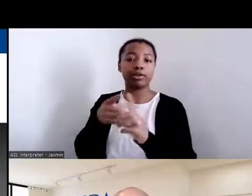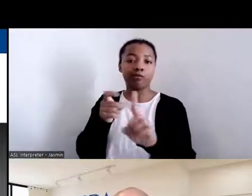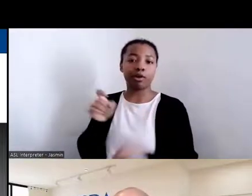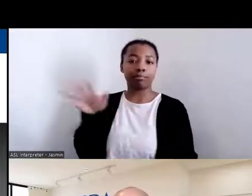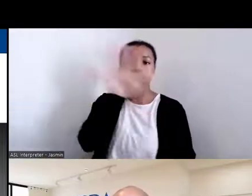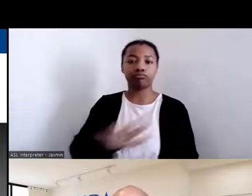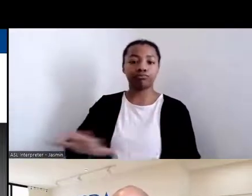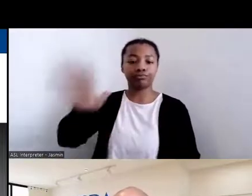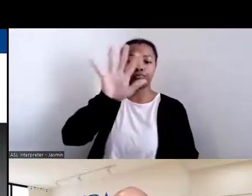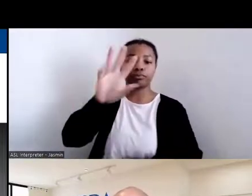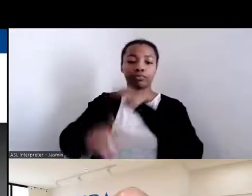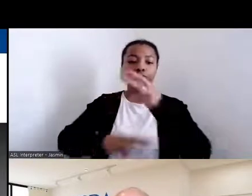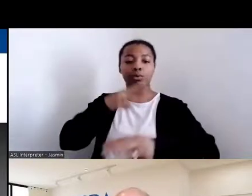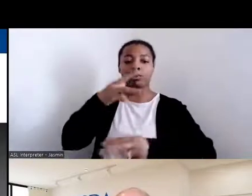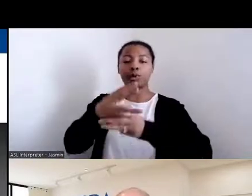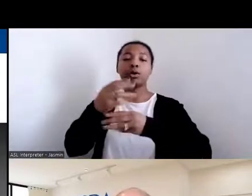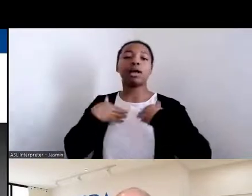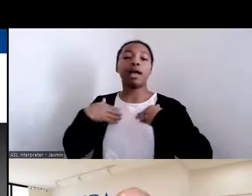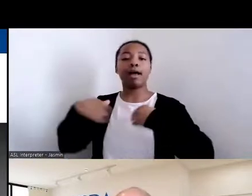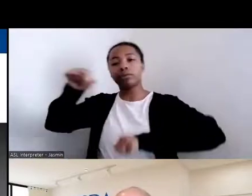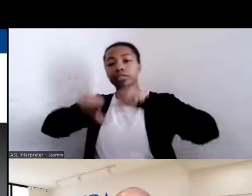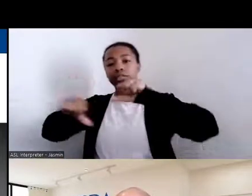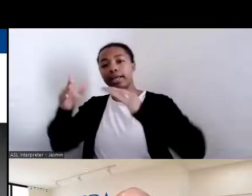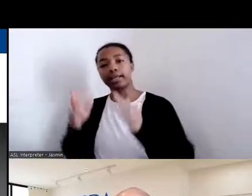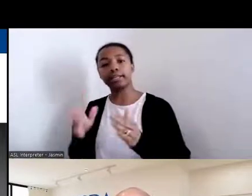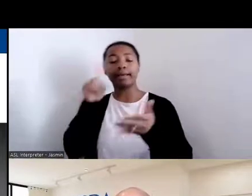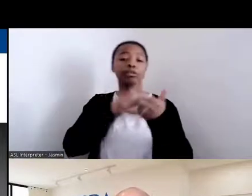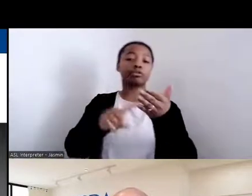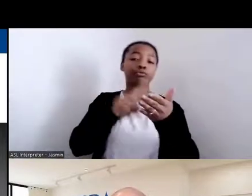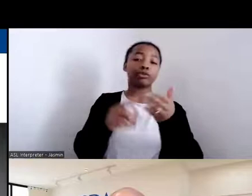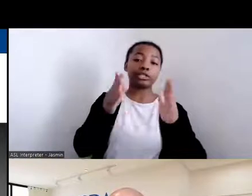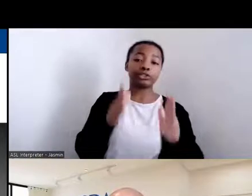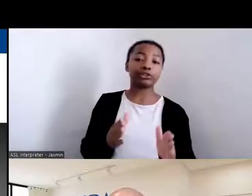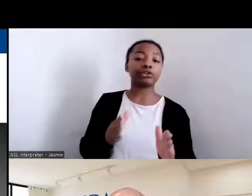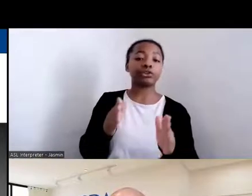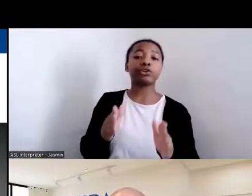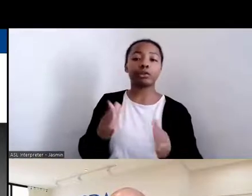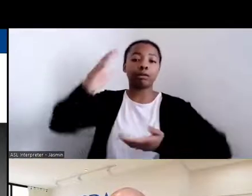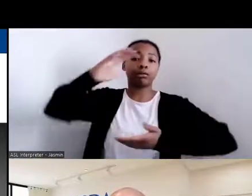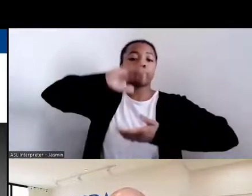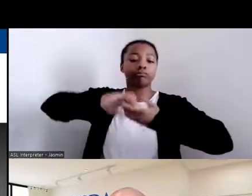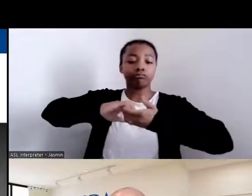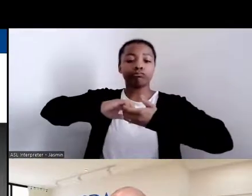researchers, and the public, the National Agricultural Library facilitates the creation of agricultural knowledge